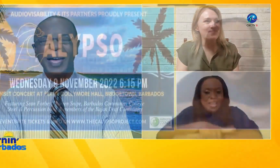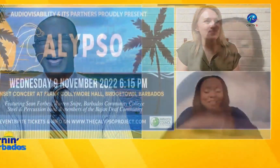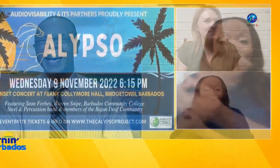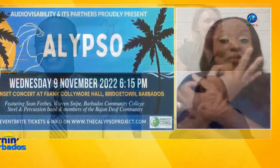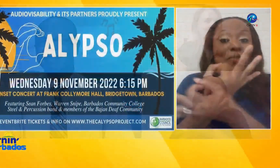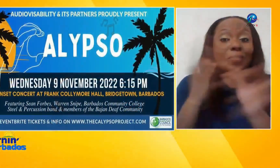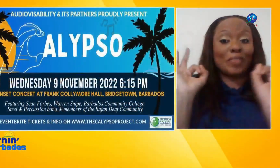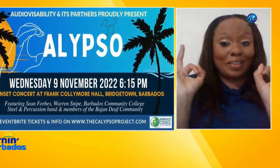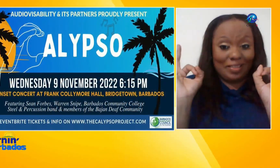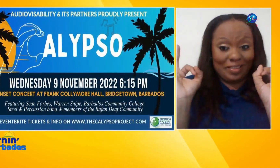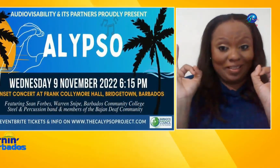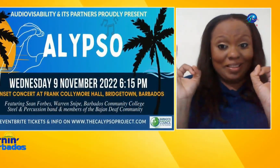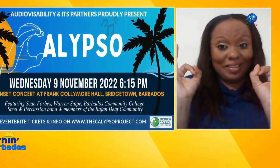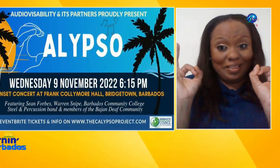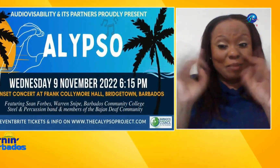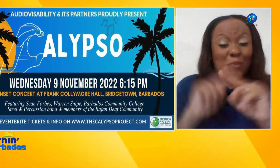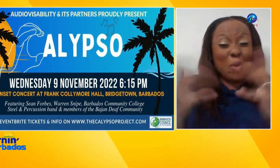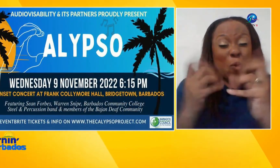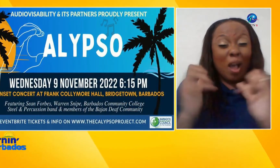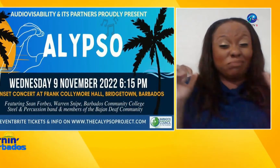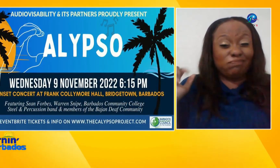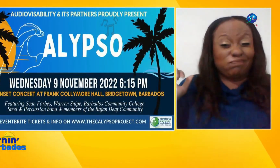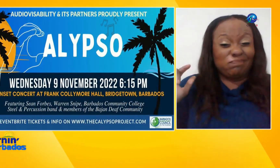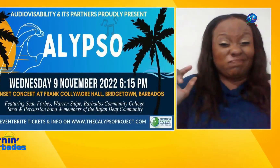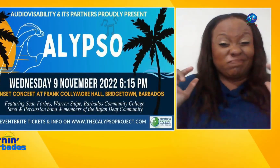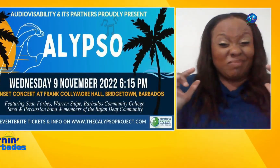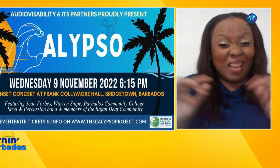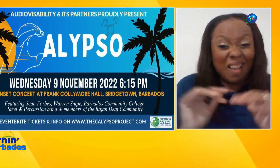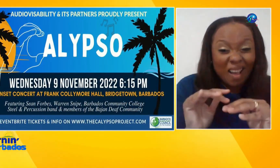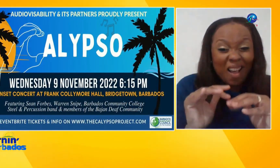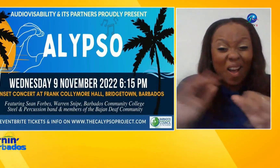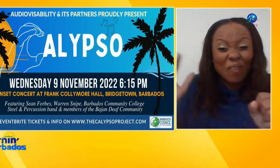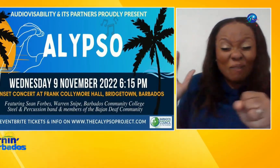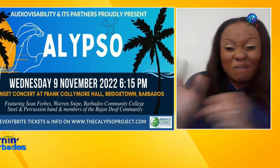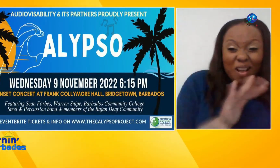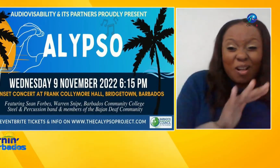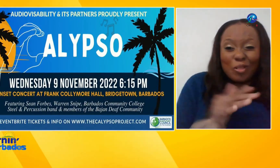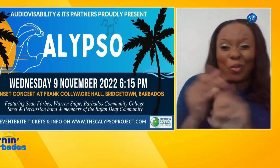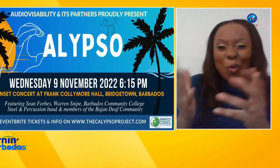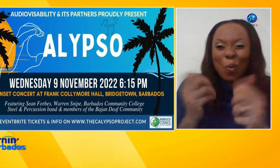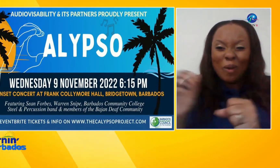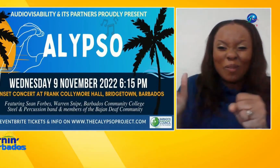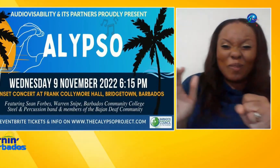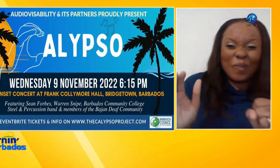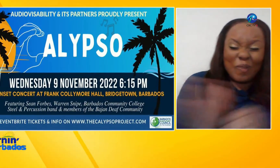we want as many people to fill the hall with all of this and if you want to know more about